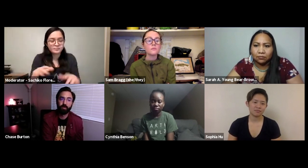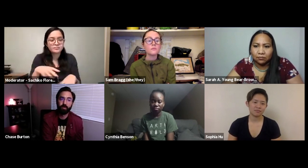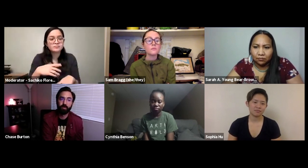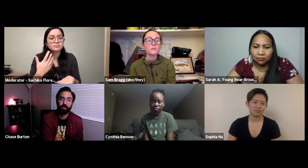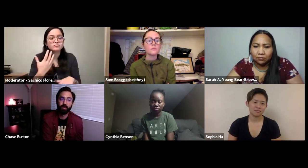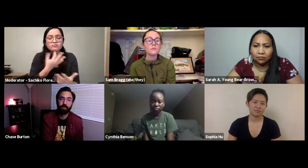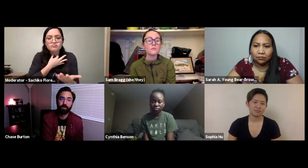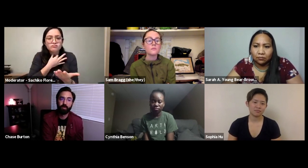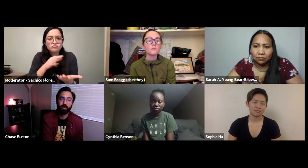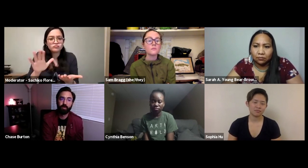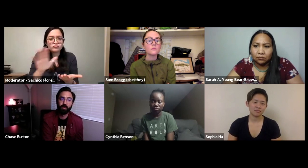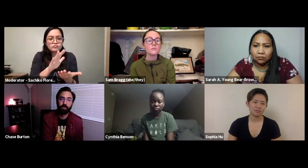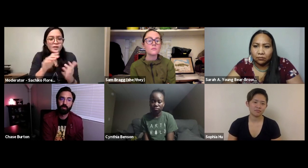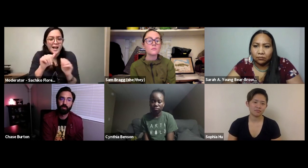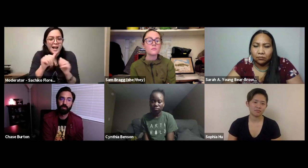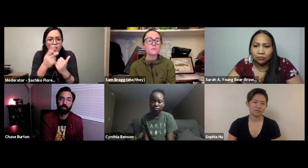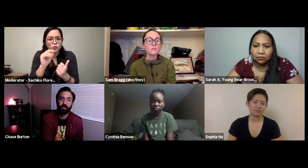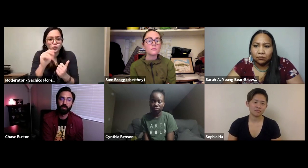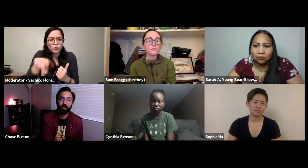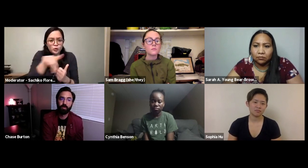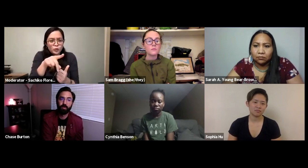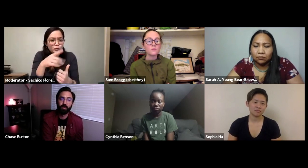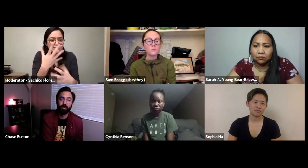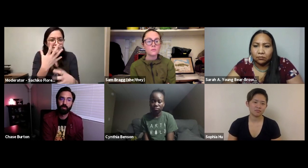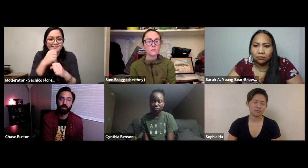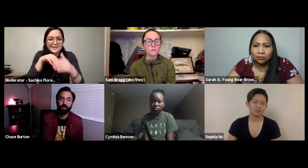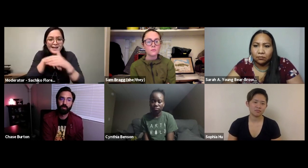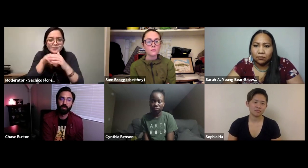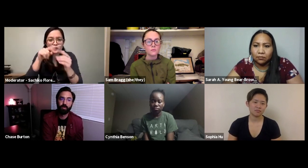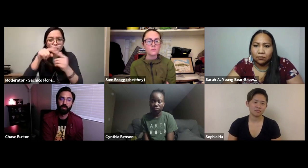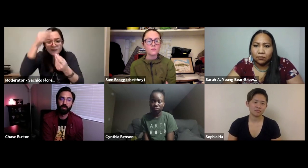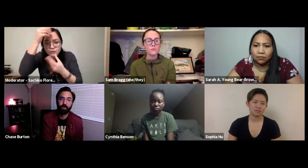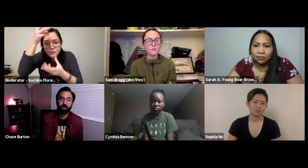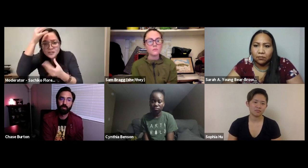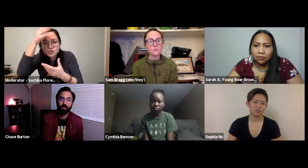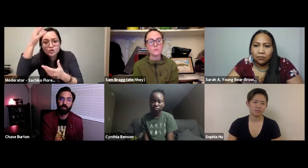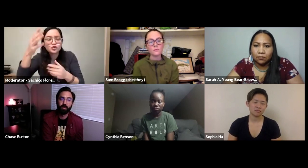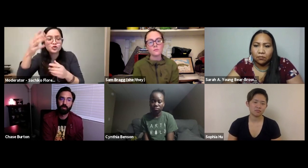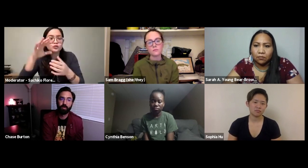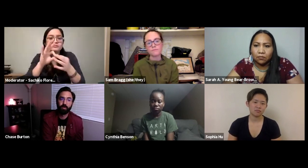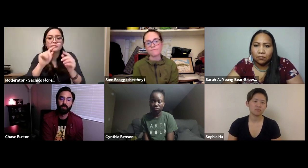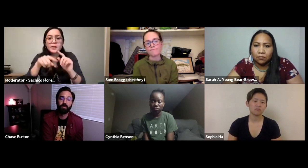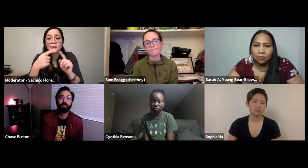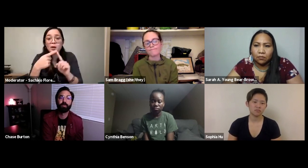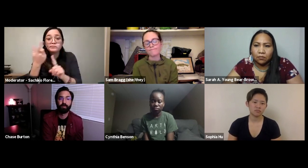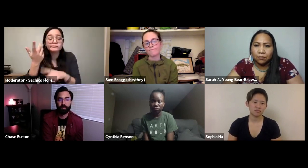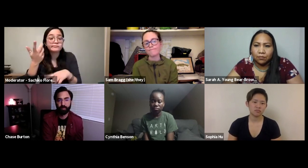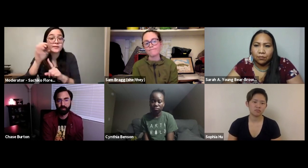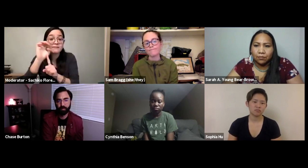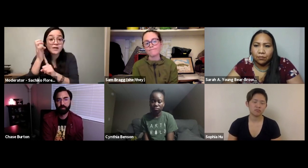be new to the outdoors. So my question to you is how do you get access to information